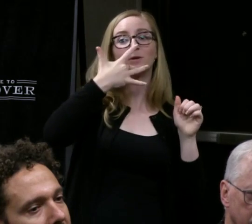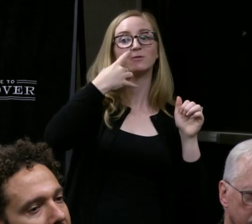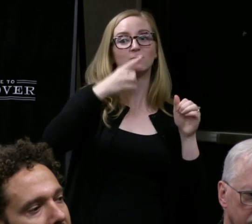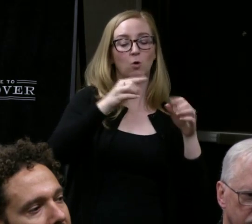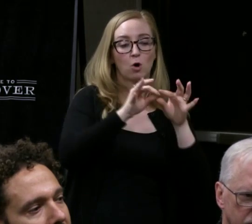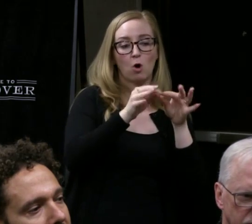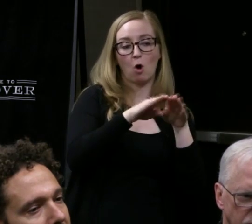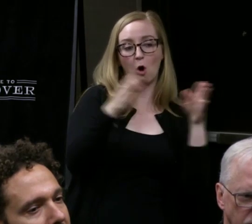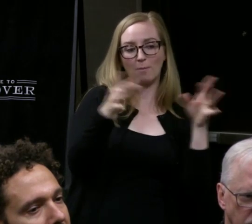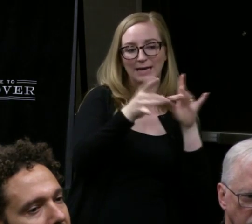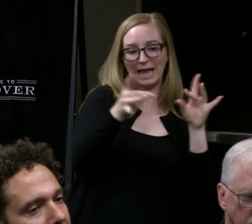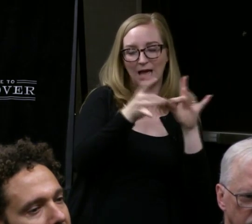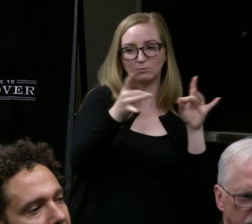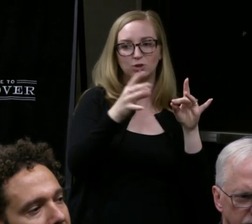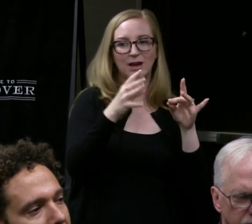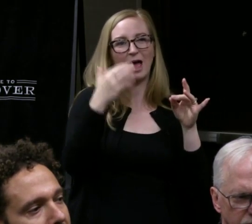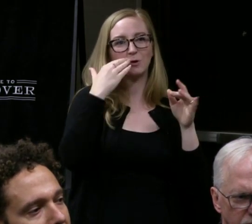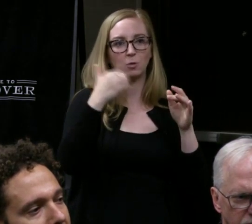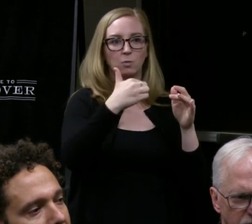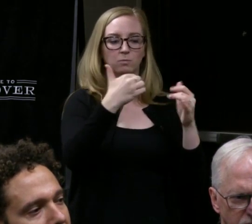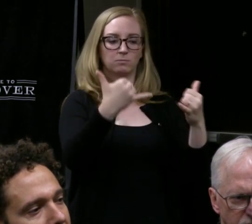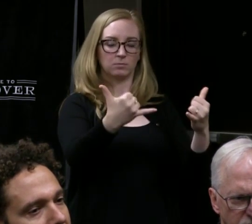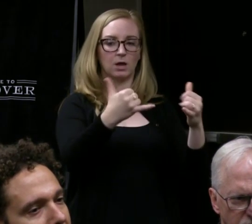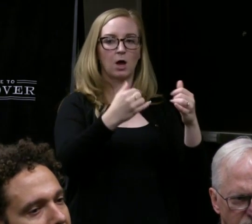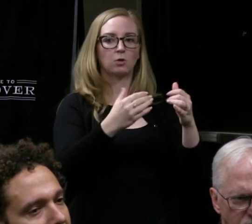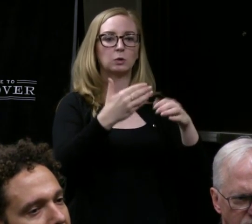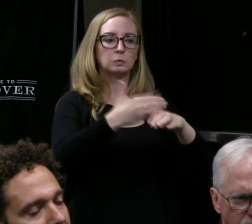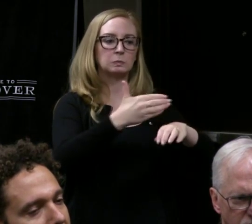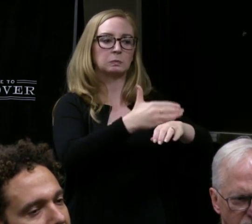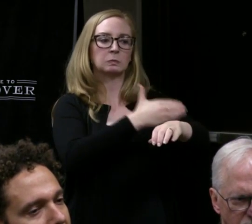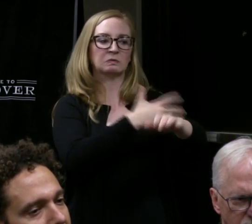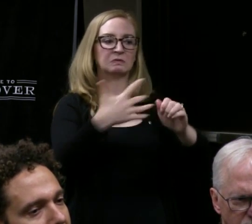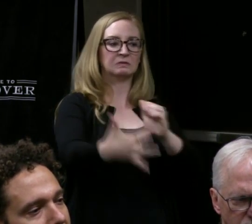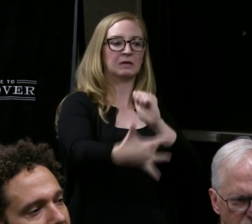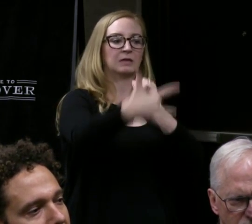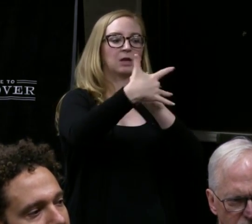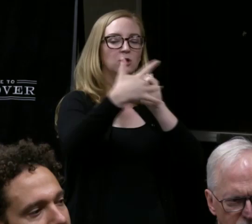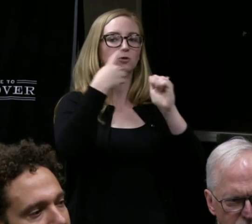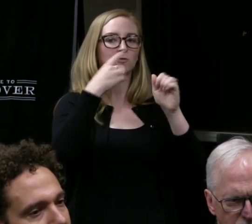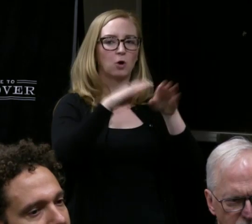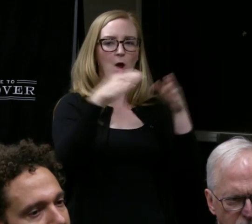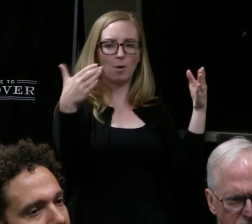I know there's emerging technologies for open captioning. There's an app in the works,